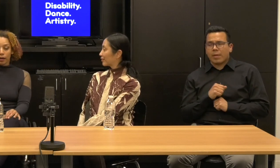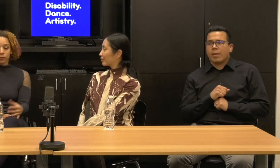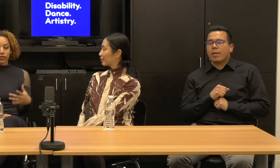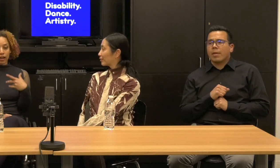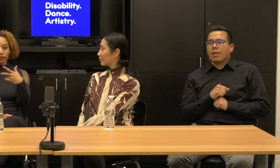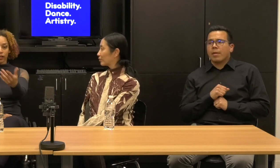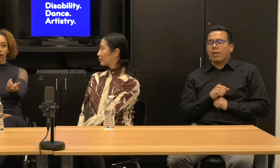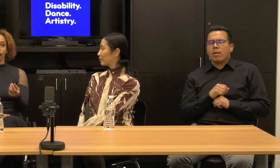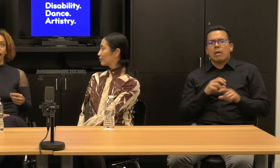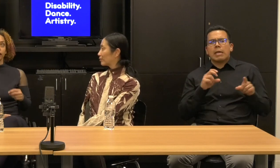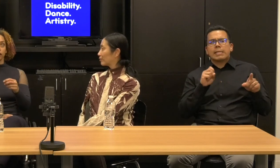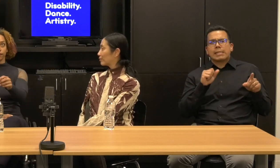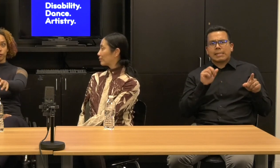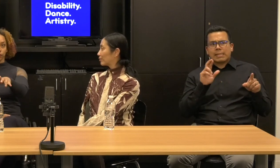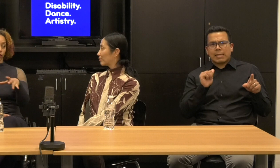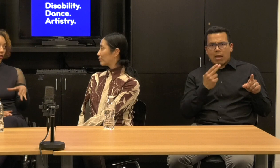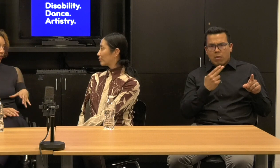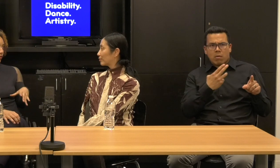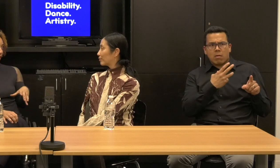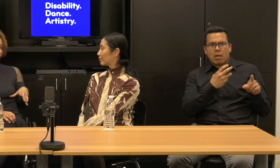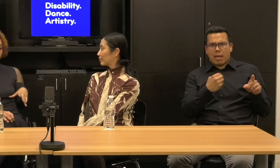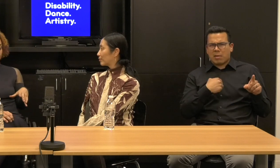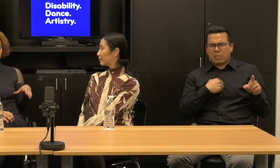Sarah and I had a different process.